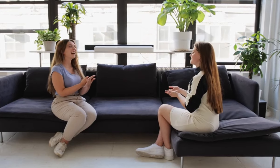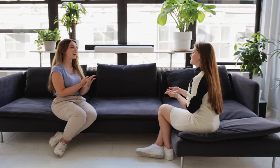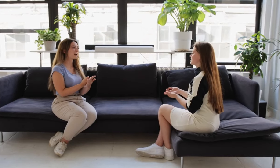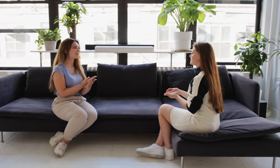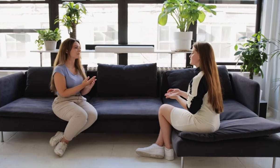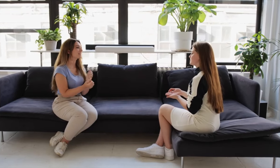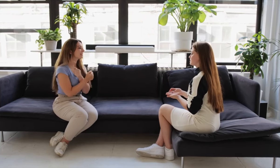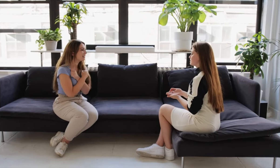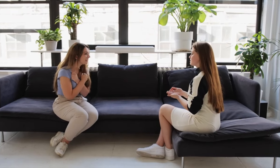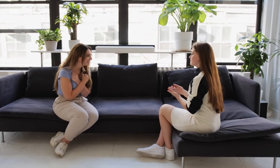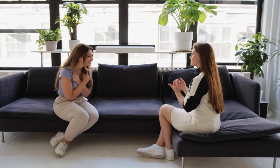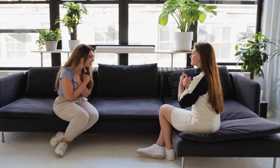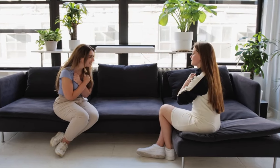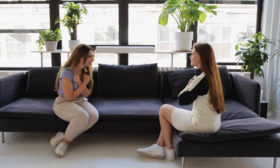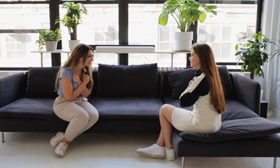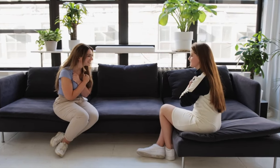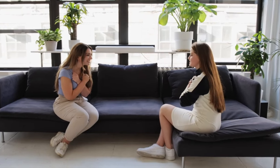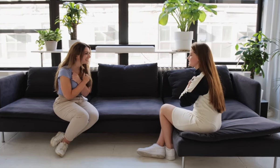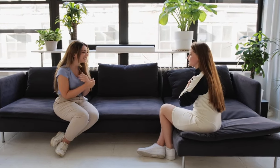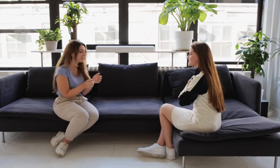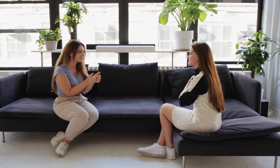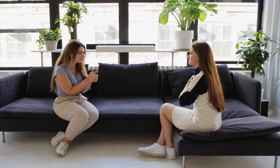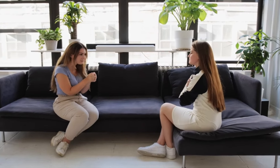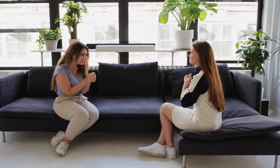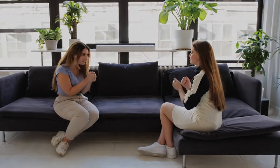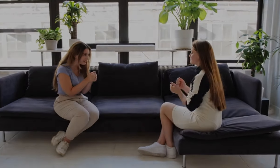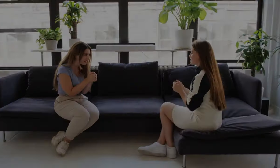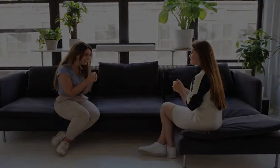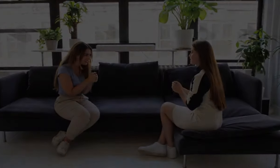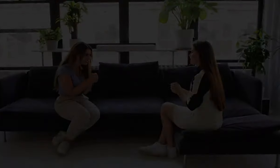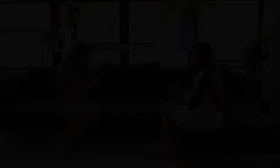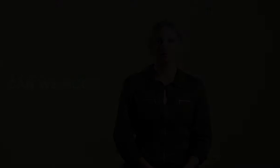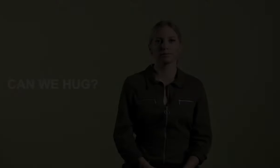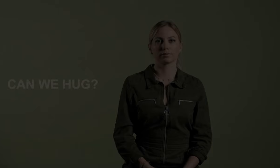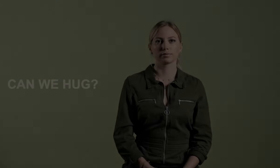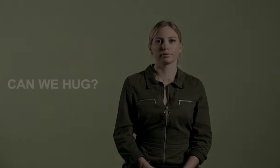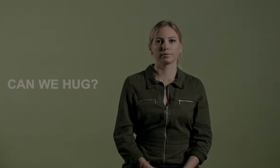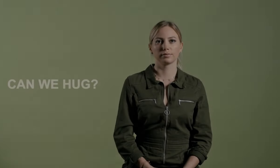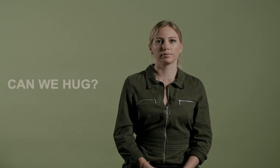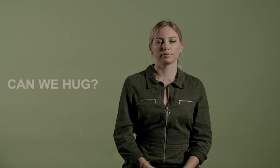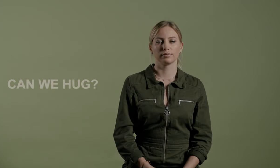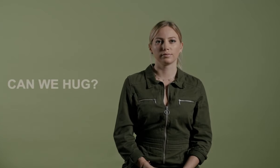and passion. Through education, art, and activism, he left an indelible mark on